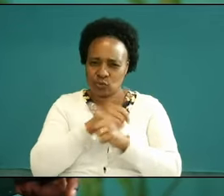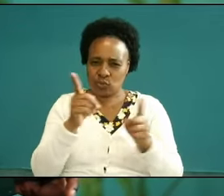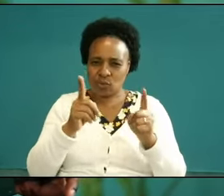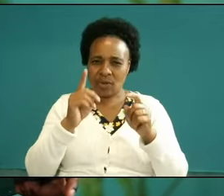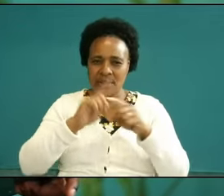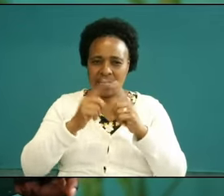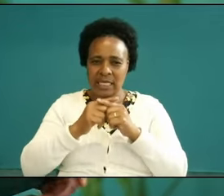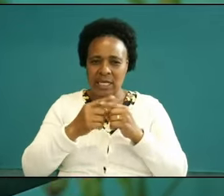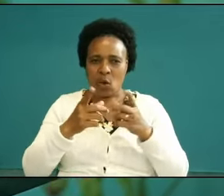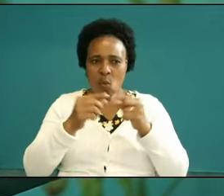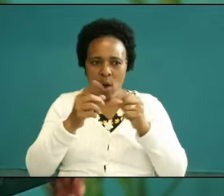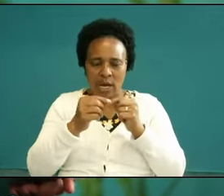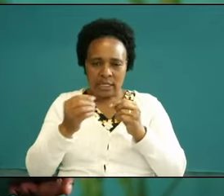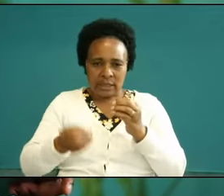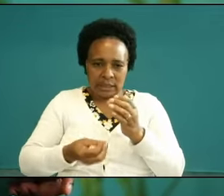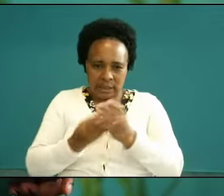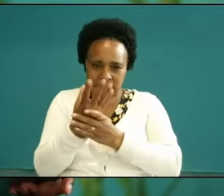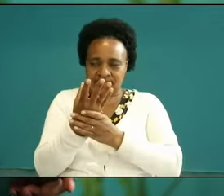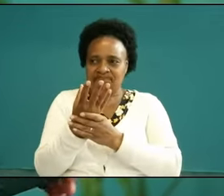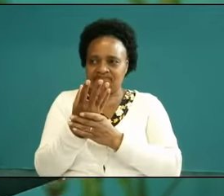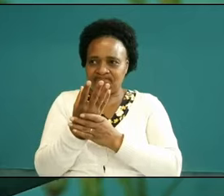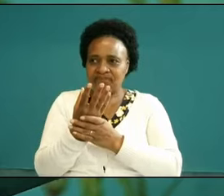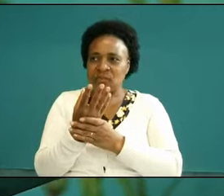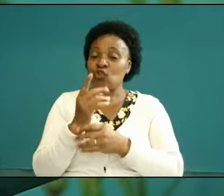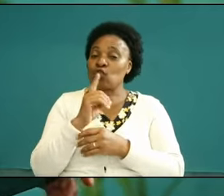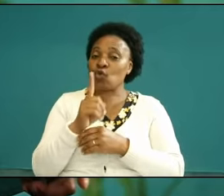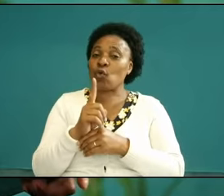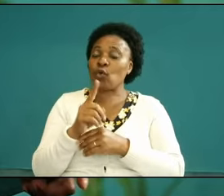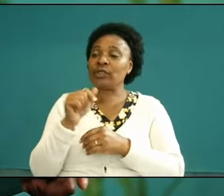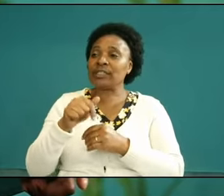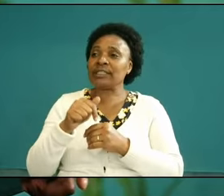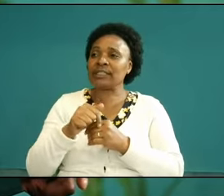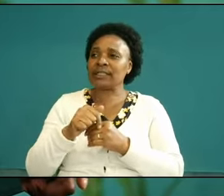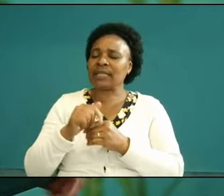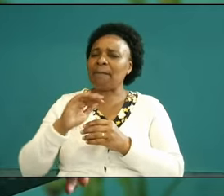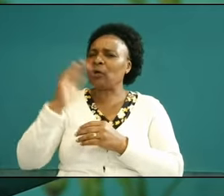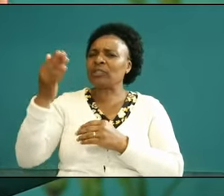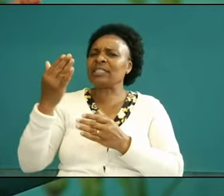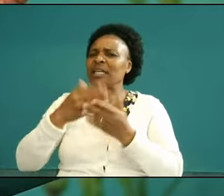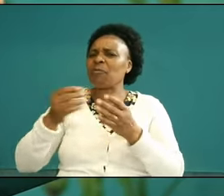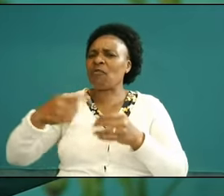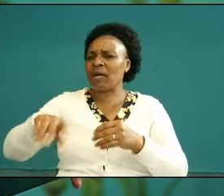a while for you to align yourself and so it's a mountain for some of us but we have to surmount